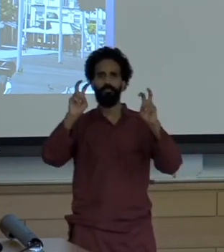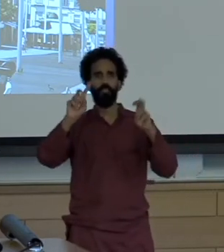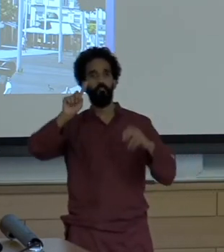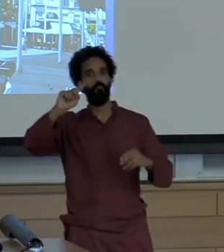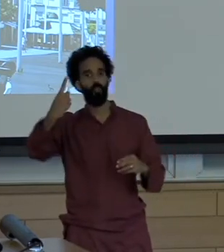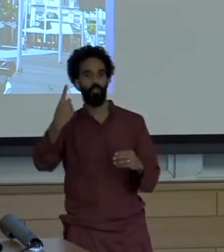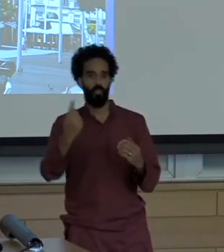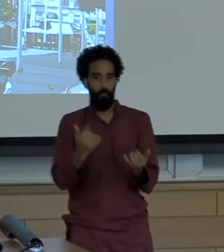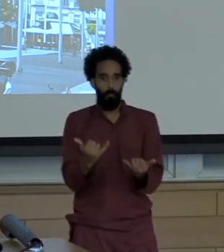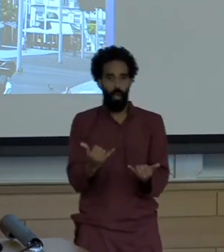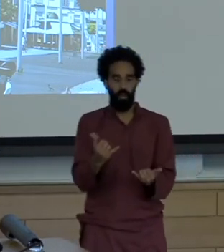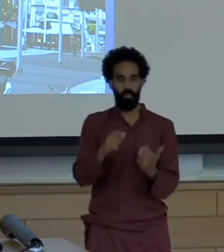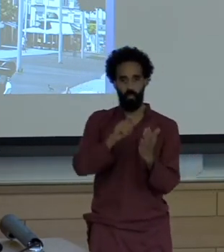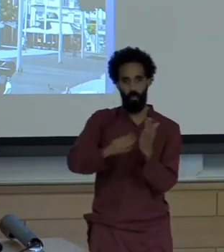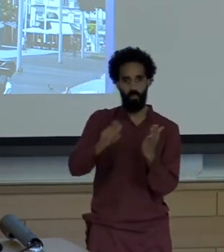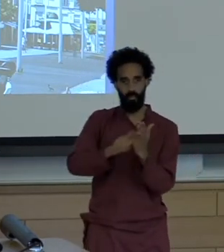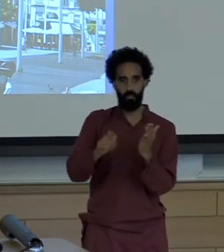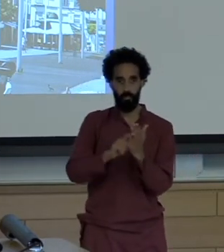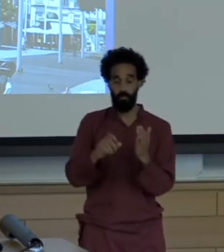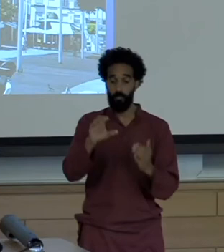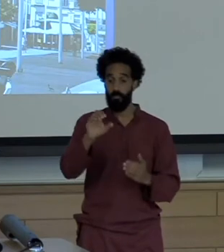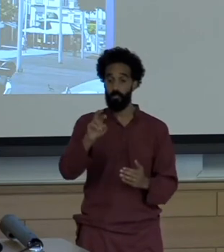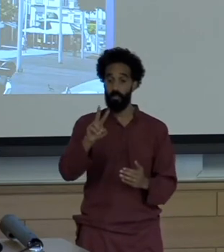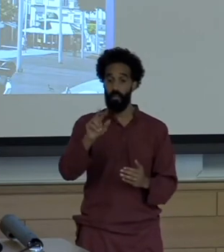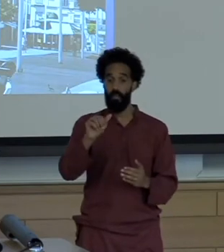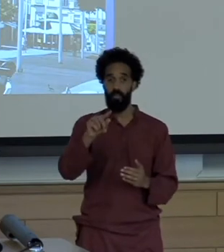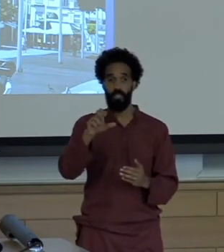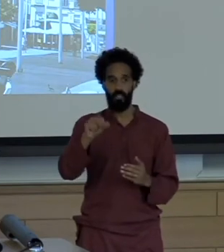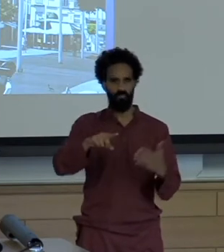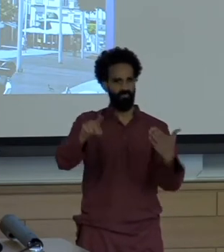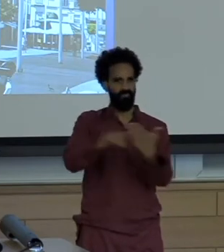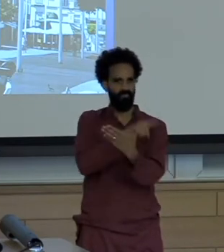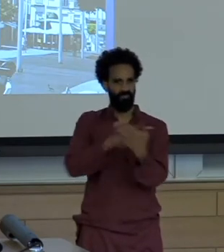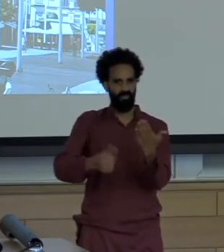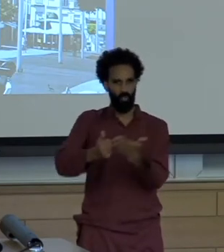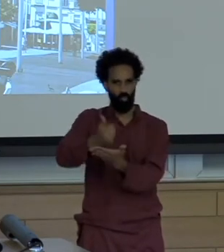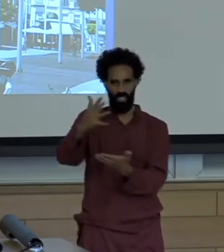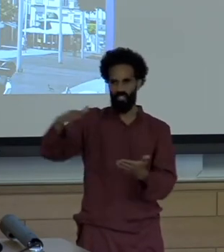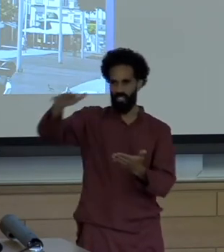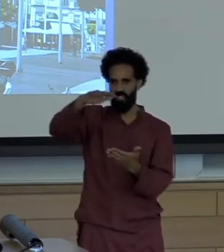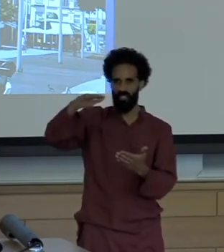In it Cervantes critiques chivalry and injustice the story which some of you probably know